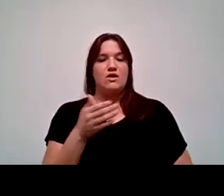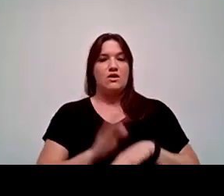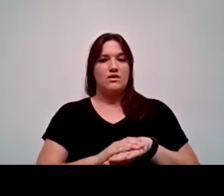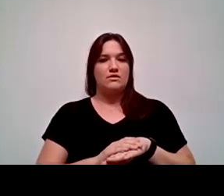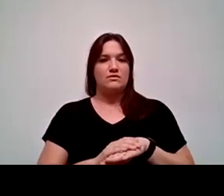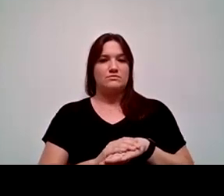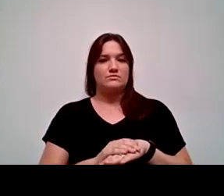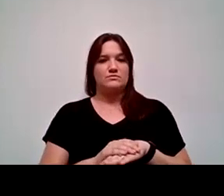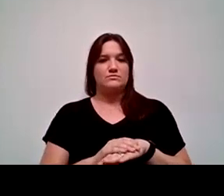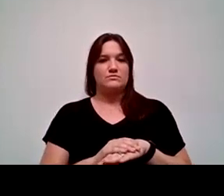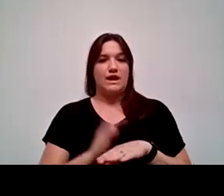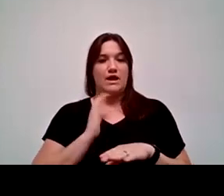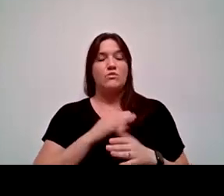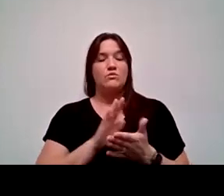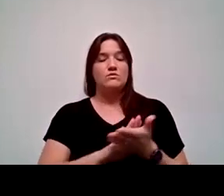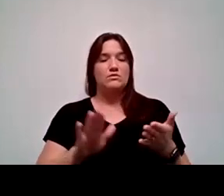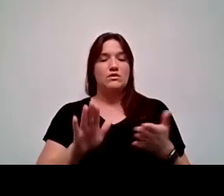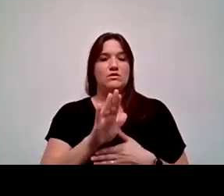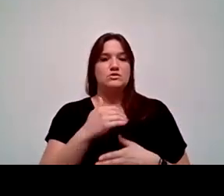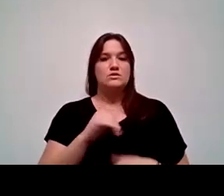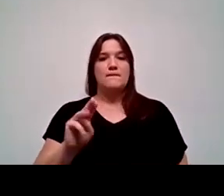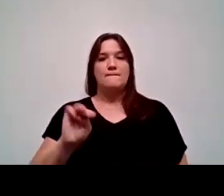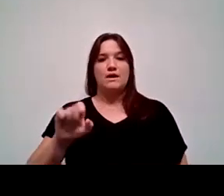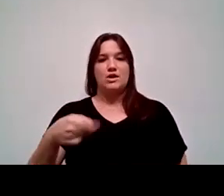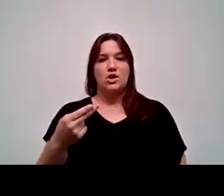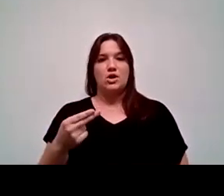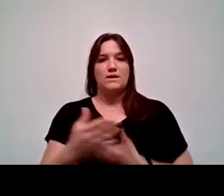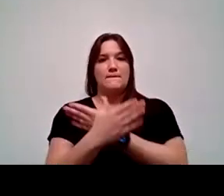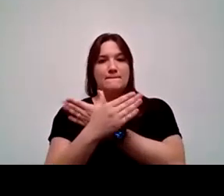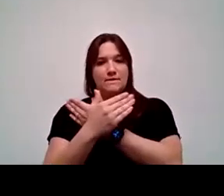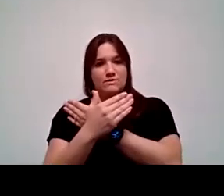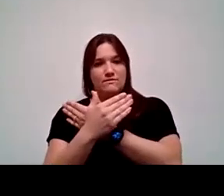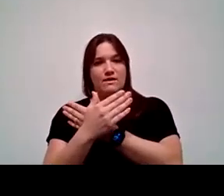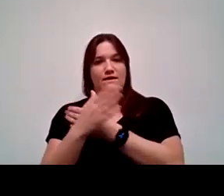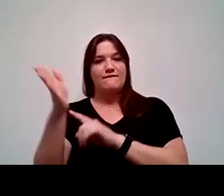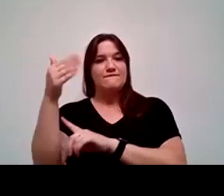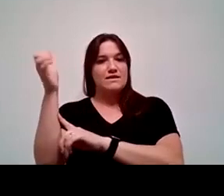excuse me, you will see the monarch butterfly flags flying. We're letting our students and our community know